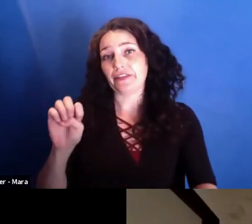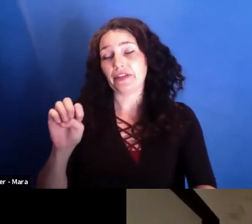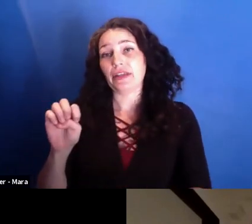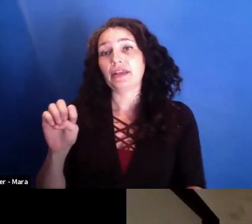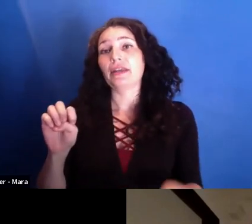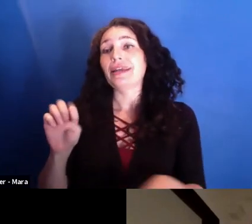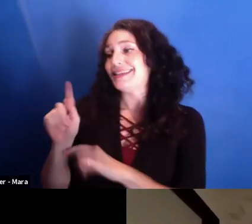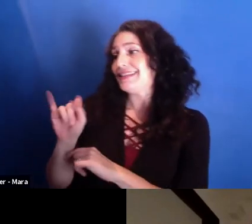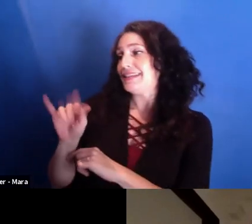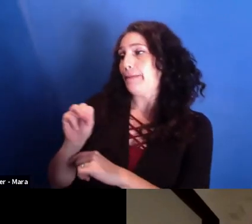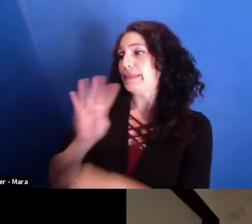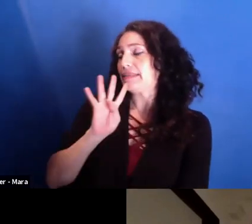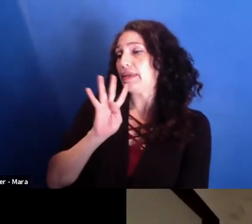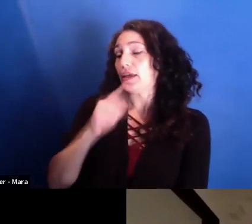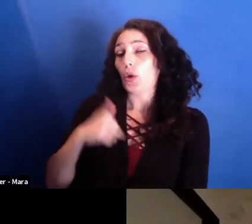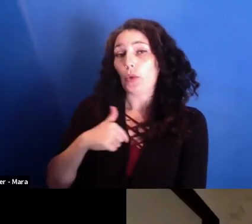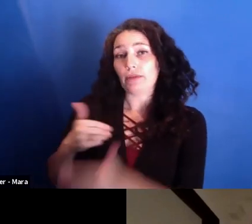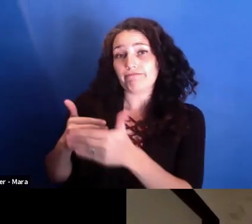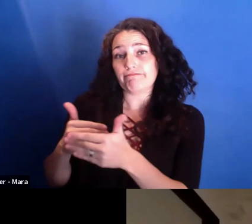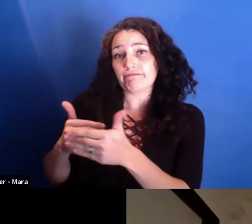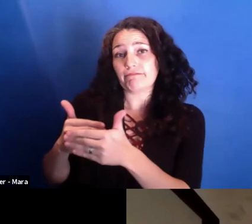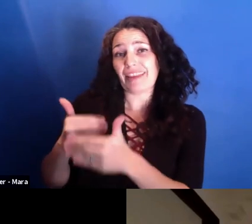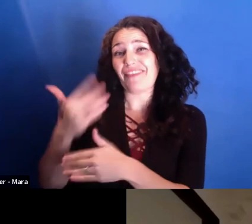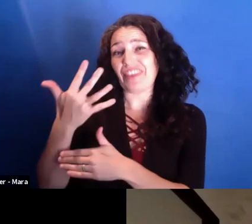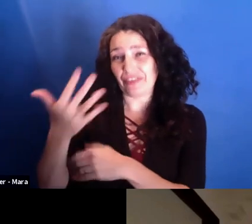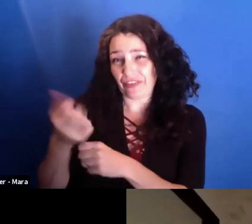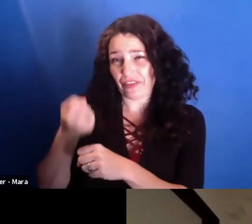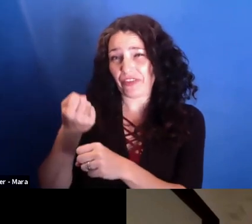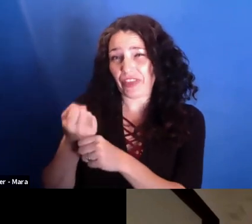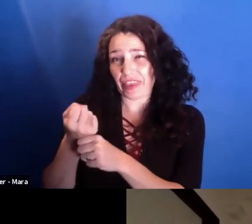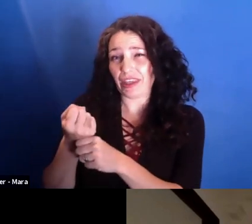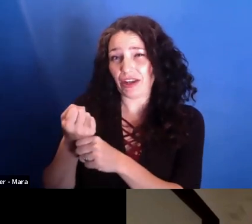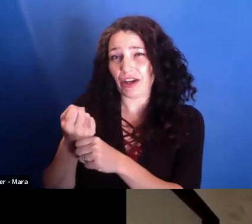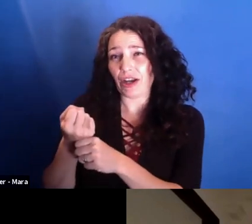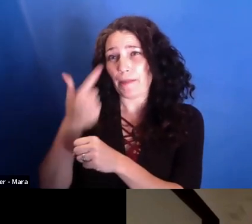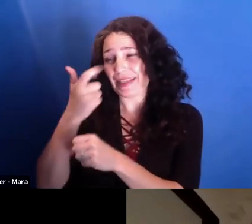of the actual fire at Colectiv, because it was the end of October of 2015.